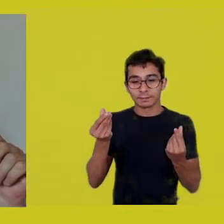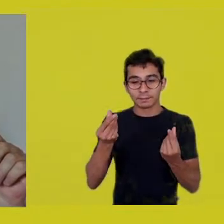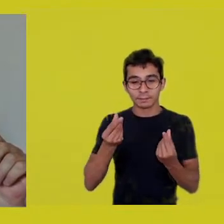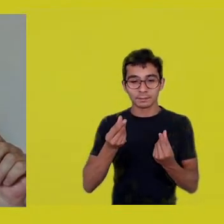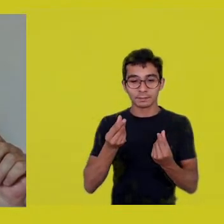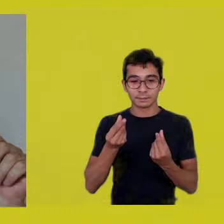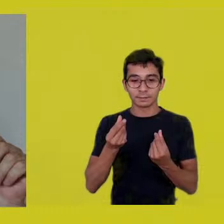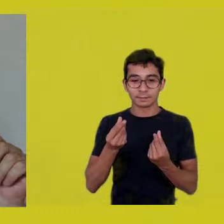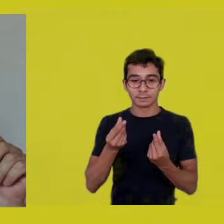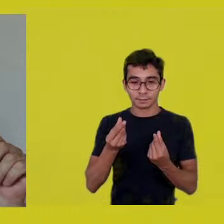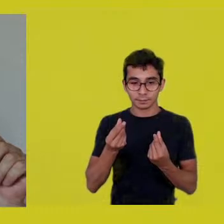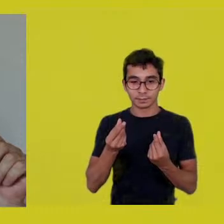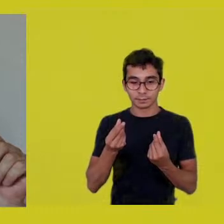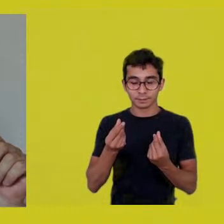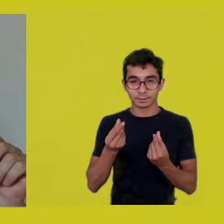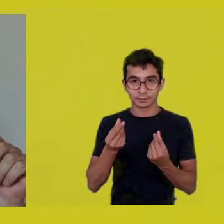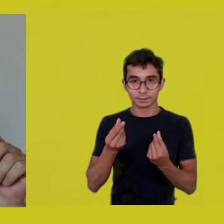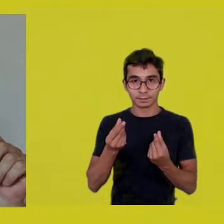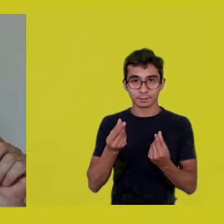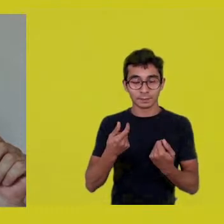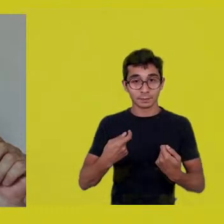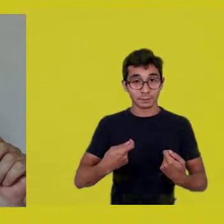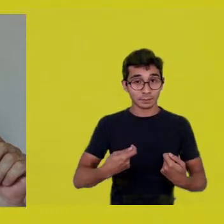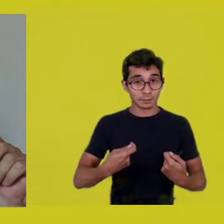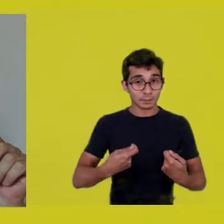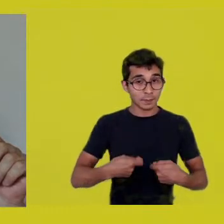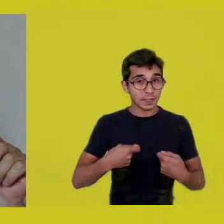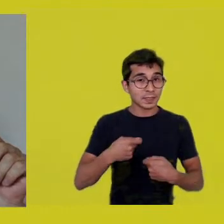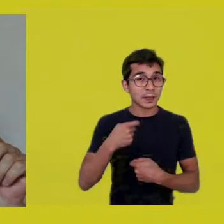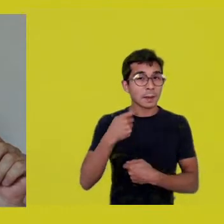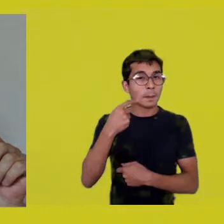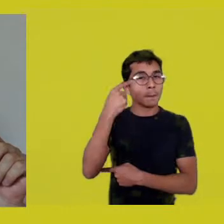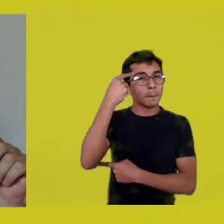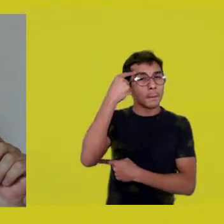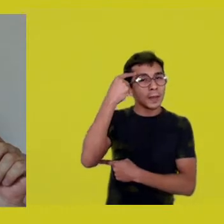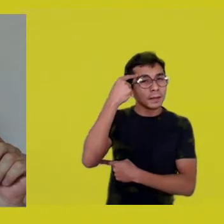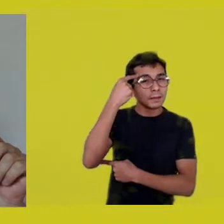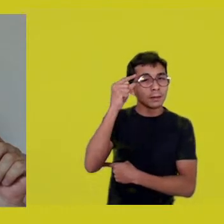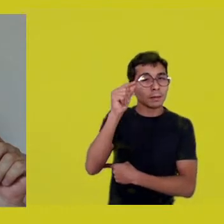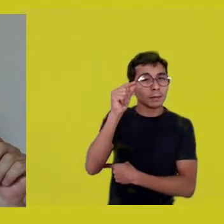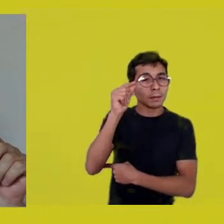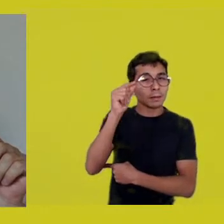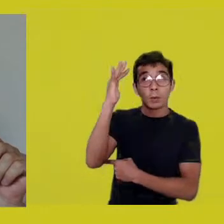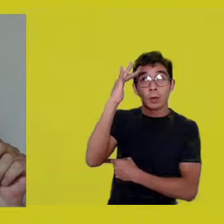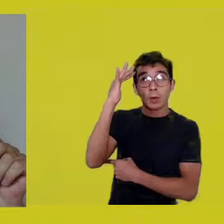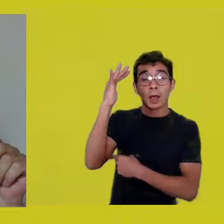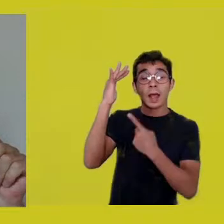think of more as knowledge than technology.